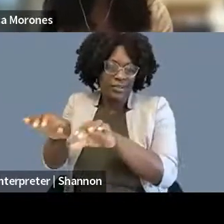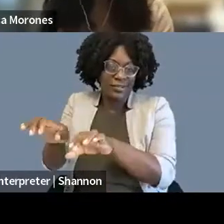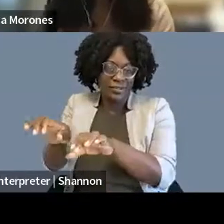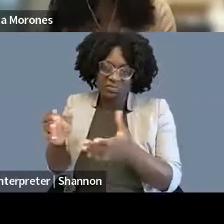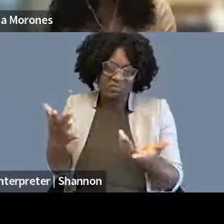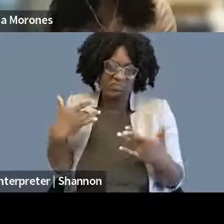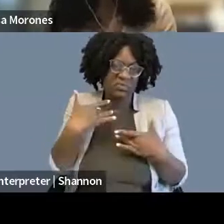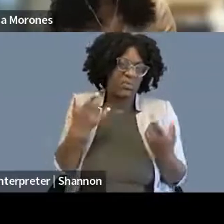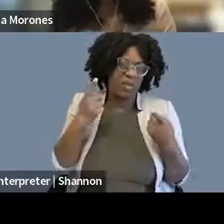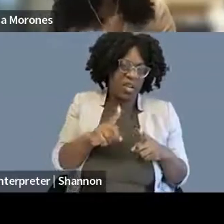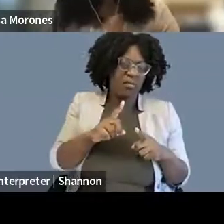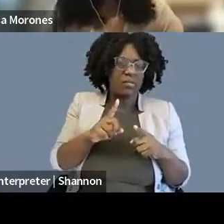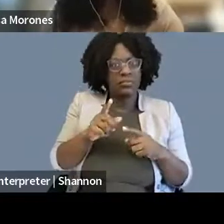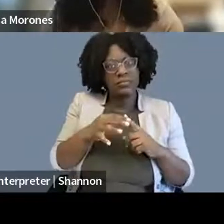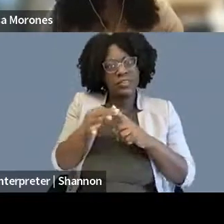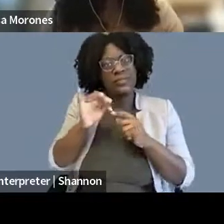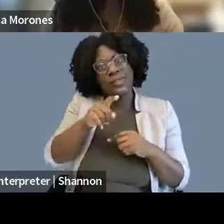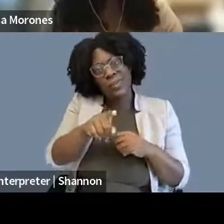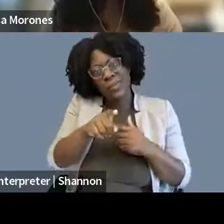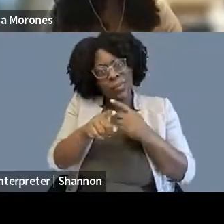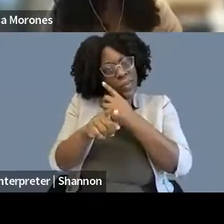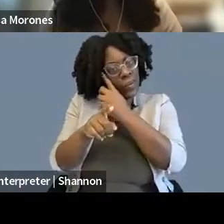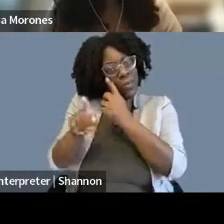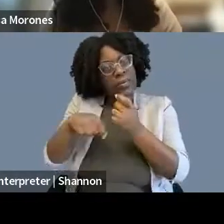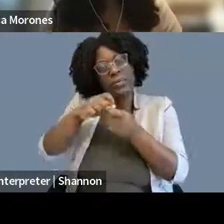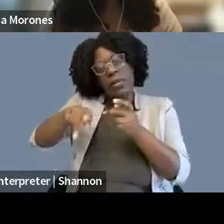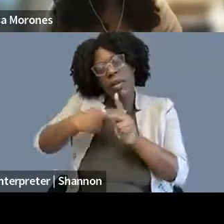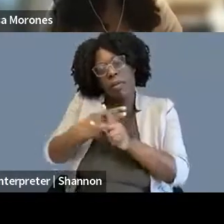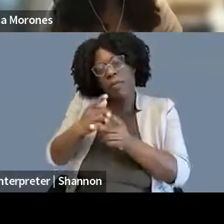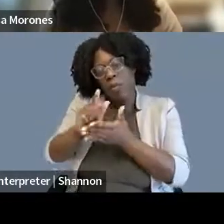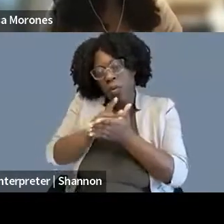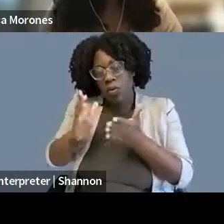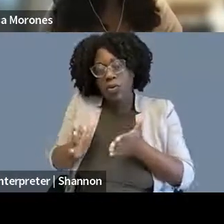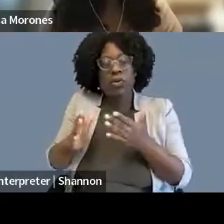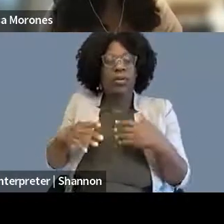There is this wonderful and rich community of constitutional litigators in Georgia,